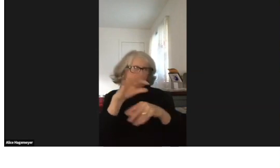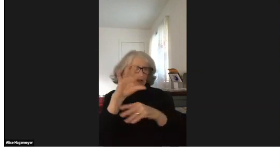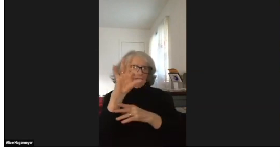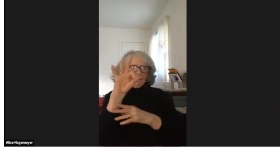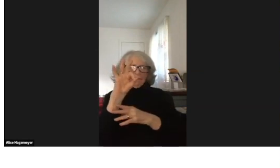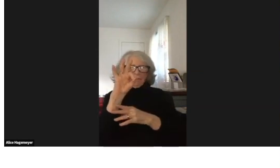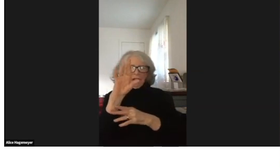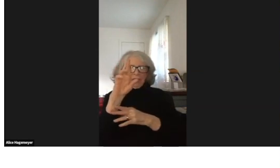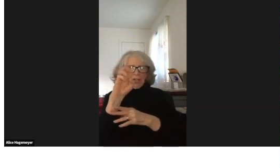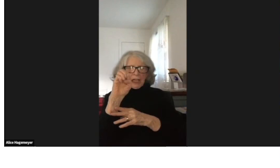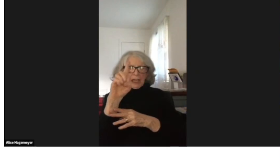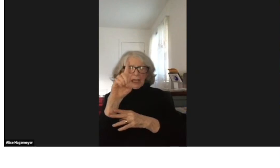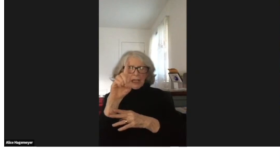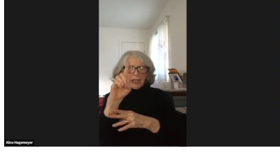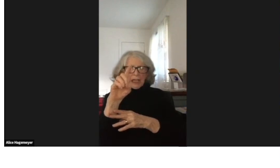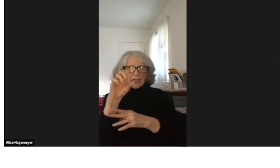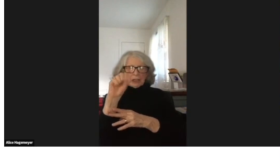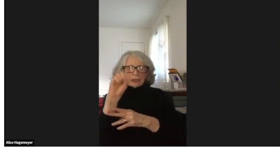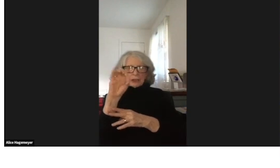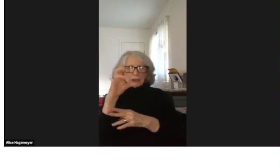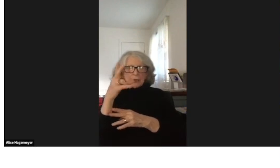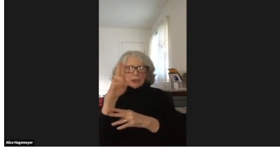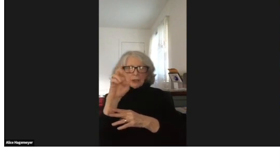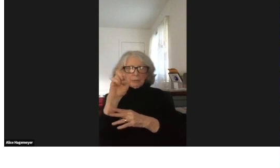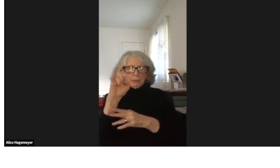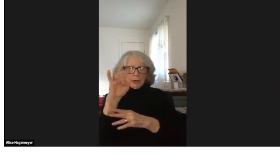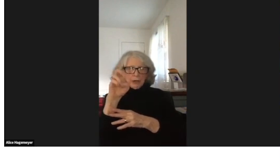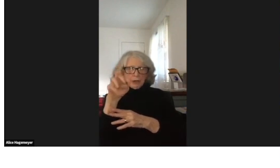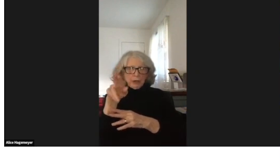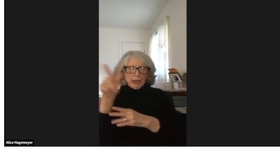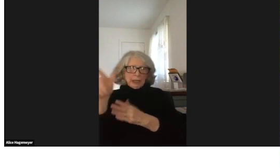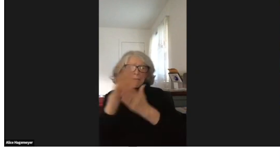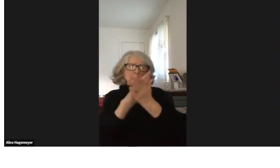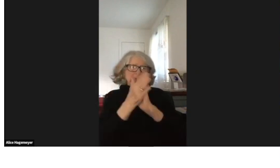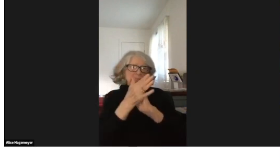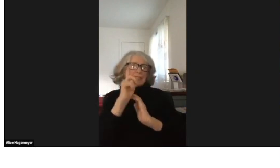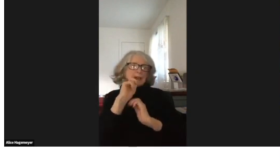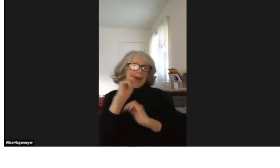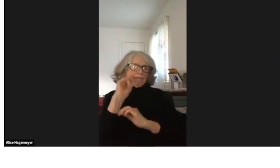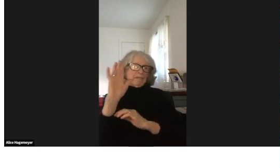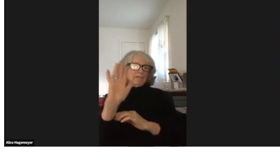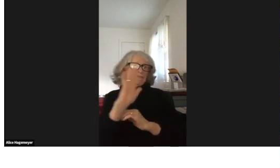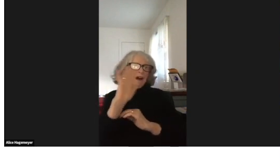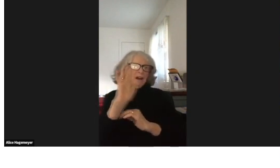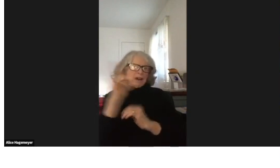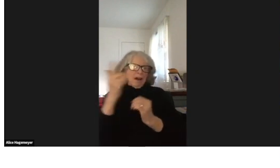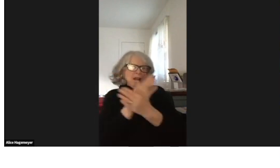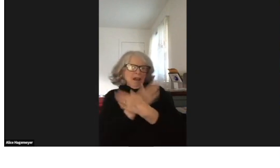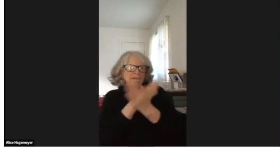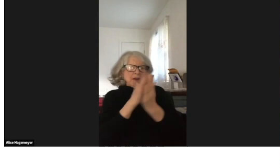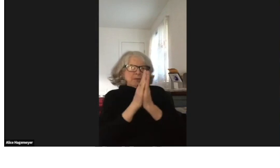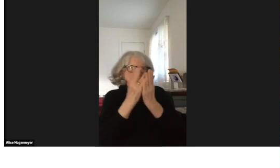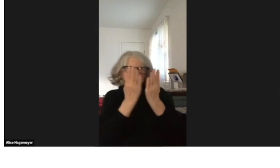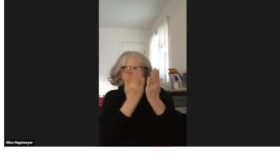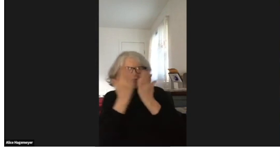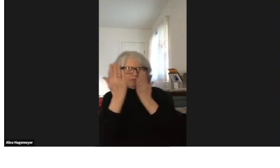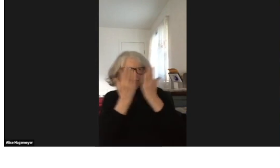of the National Association for the Deaf, Fred Schreiber.